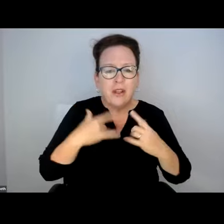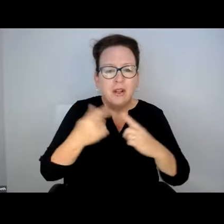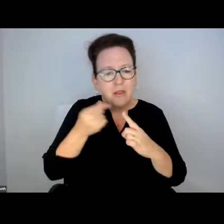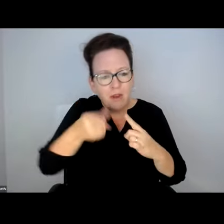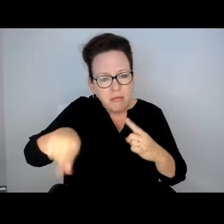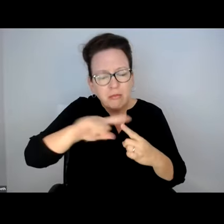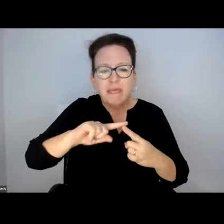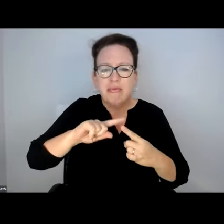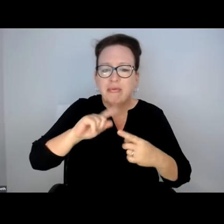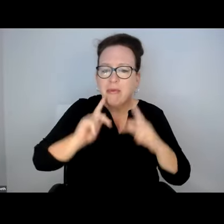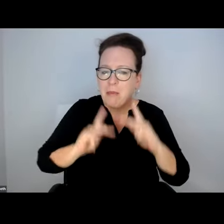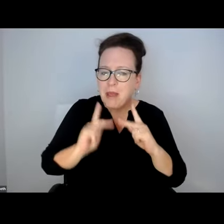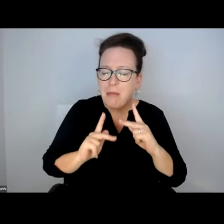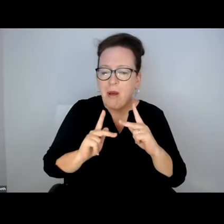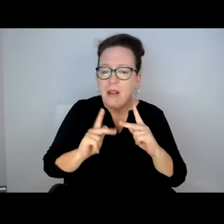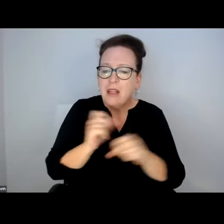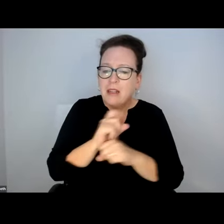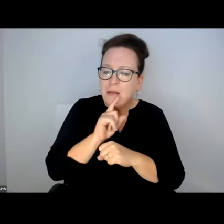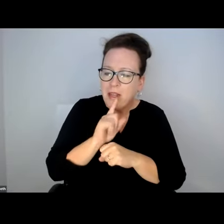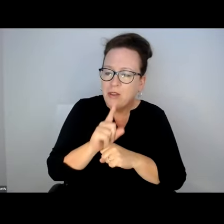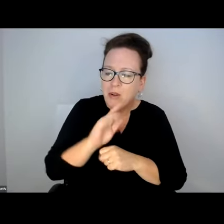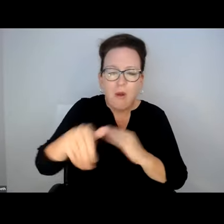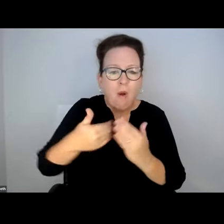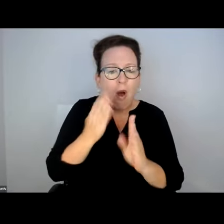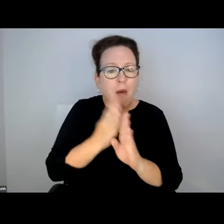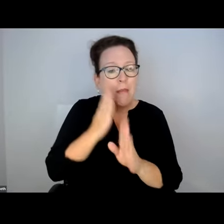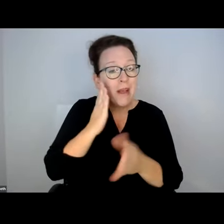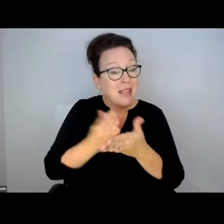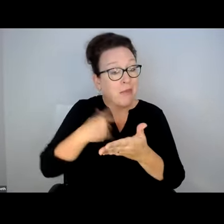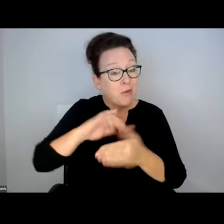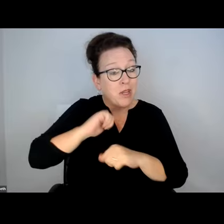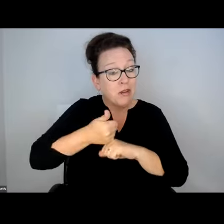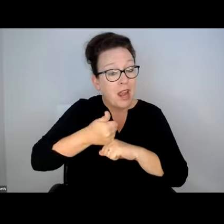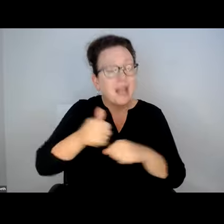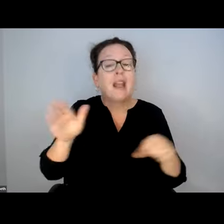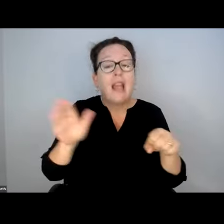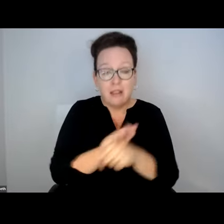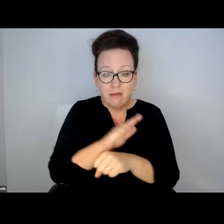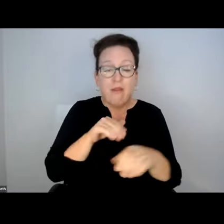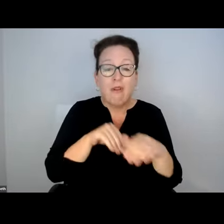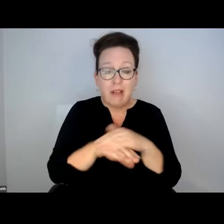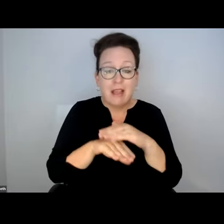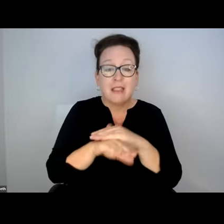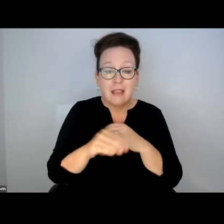FUNDAMENTALLY CRITICAL AND WE WORK THROUGH WITH THE CONCERNS...